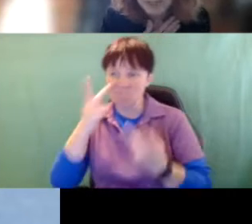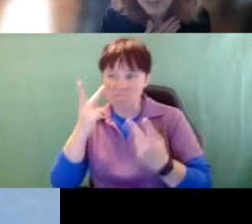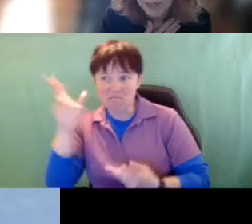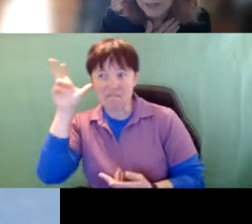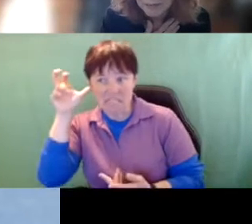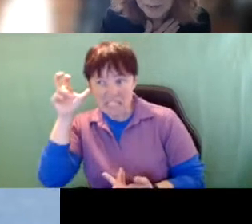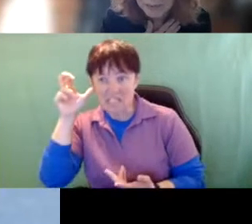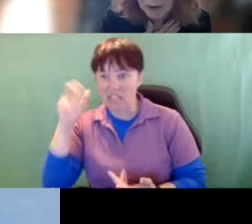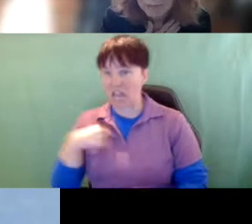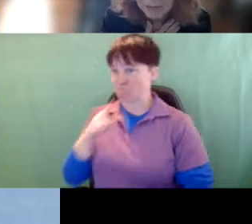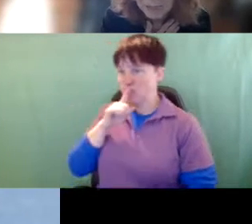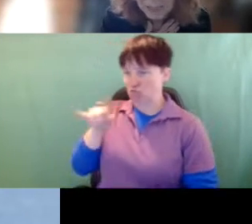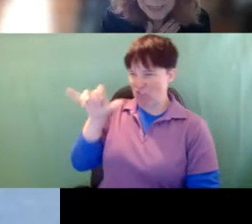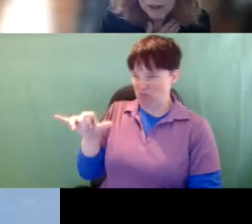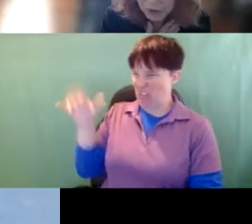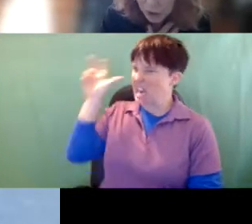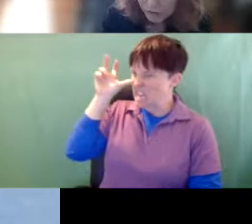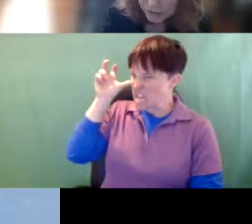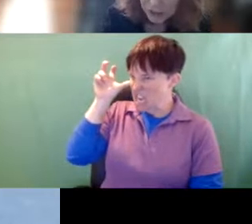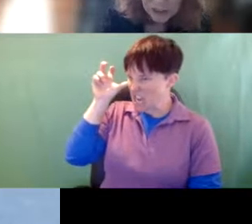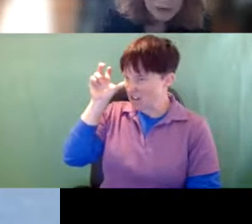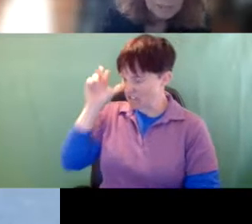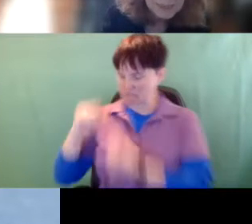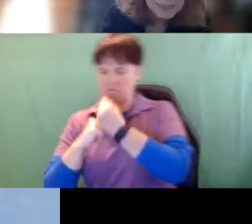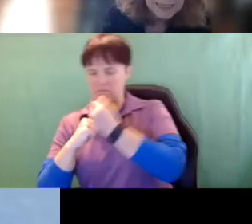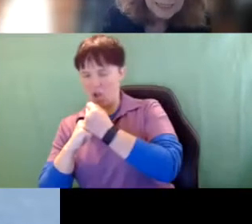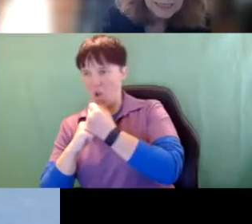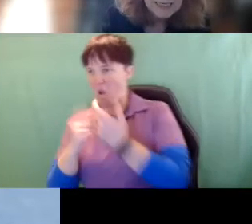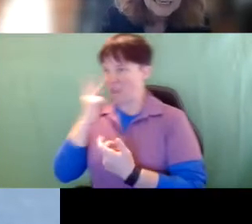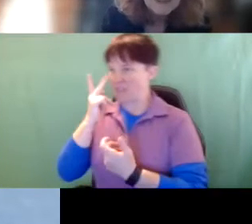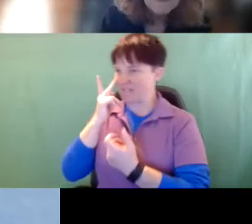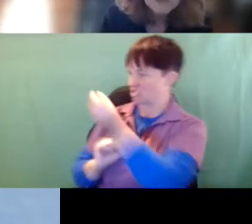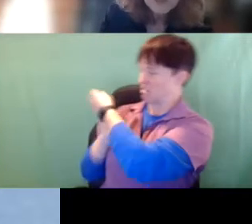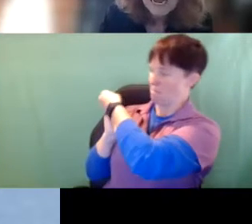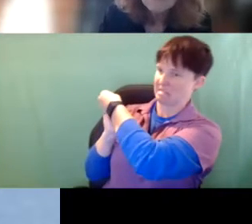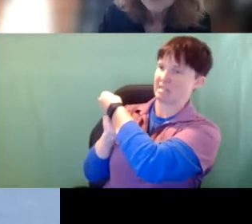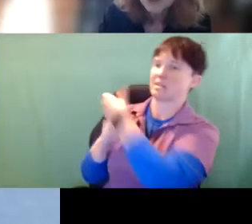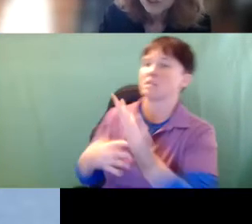hearing is compensating you know I'm sure the vision is compensating. Then we have a